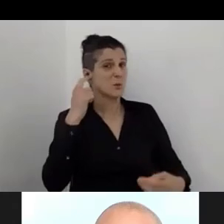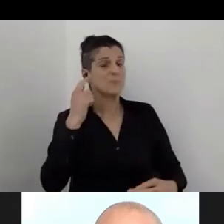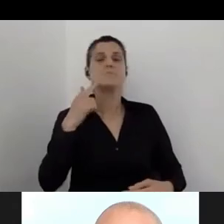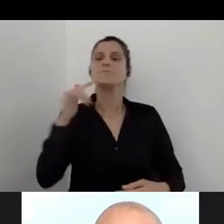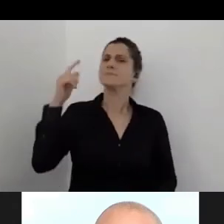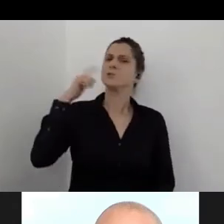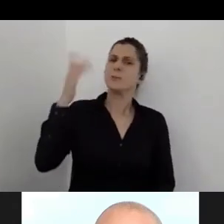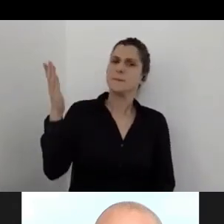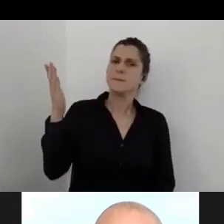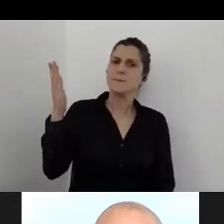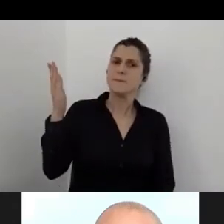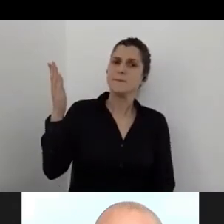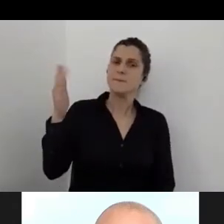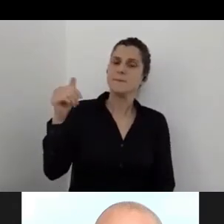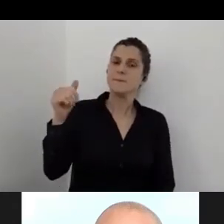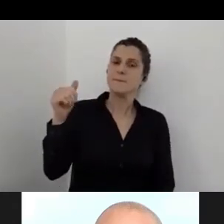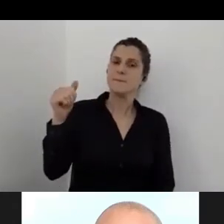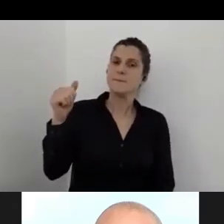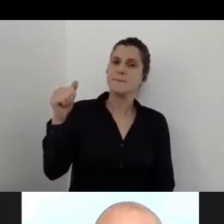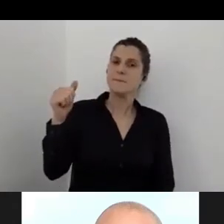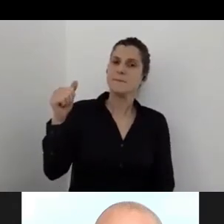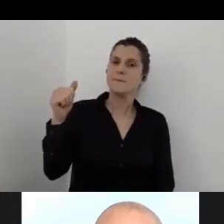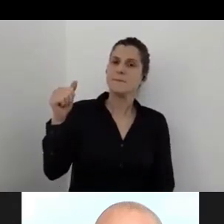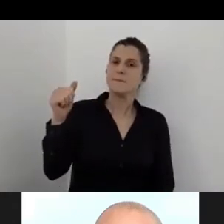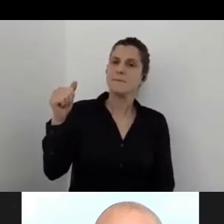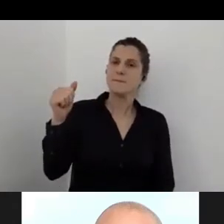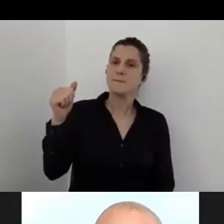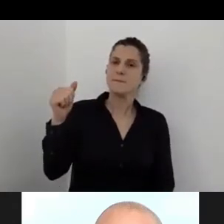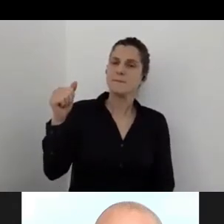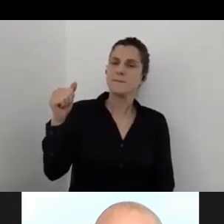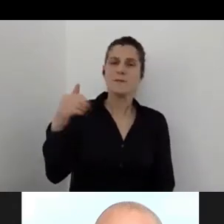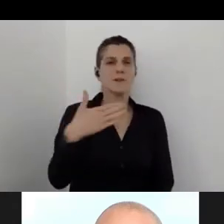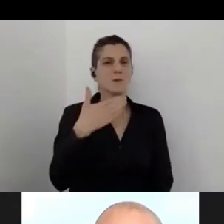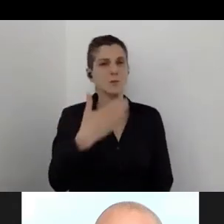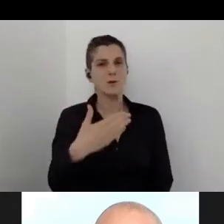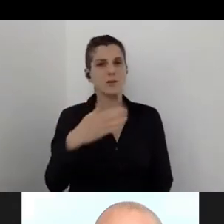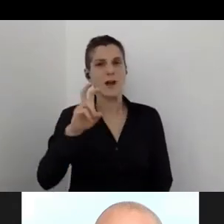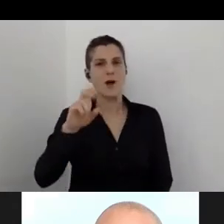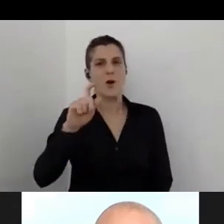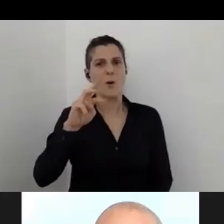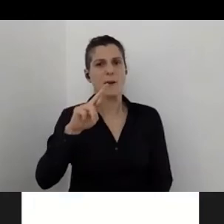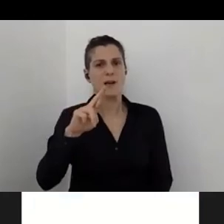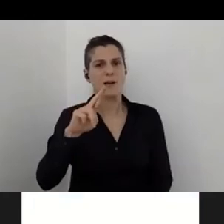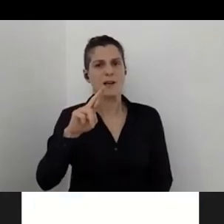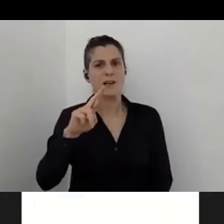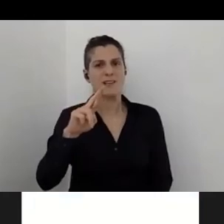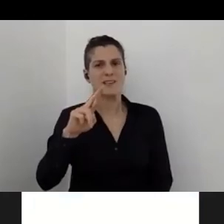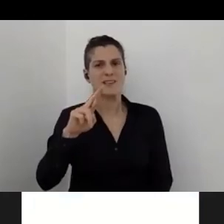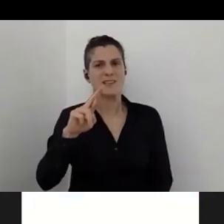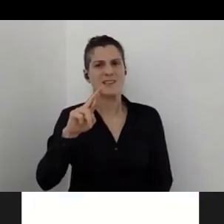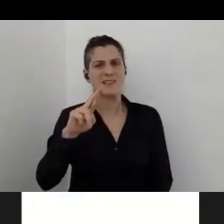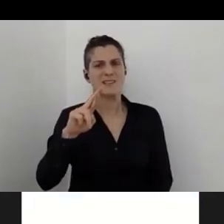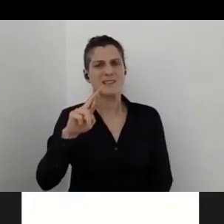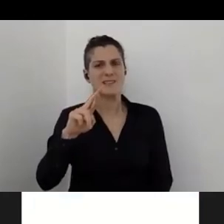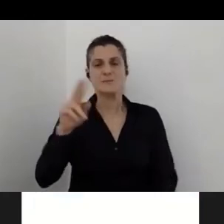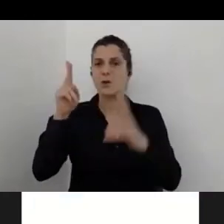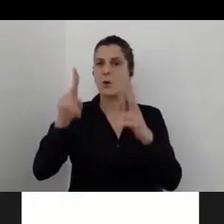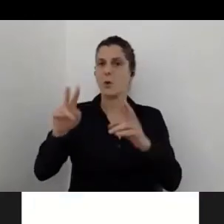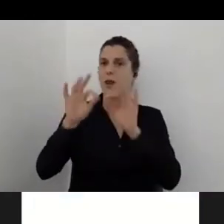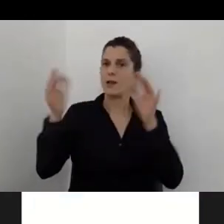Thank you very much, Omer. You can start your video as well, we can see you.